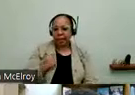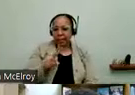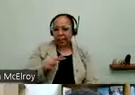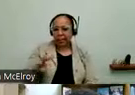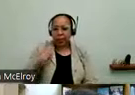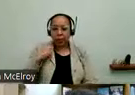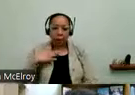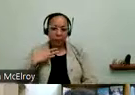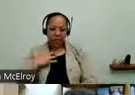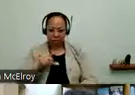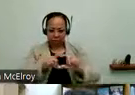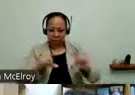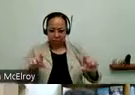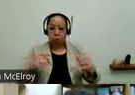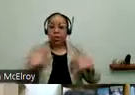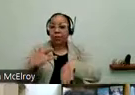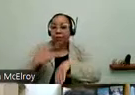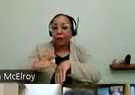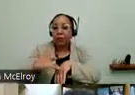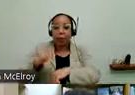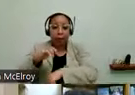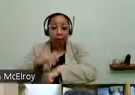available in English, Spanish and Chinese. And we can work with you if